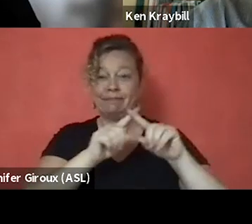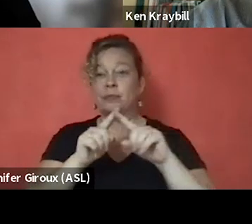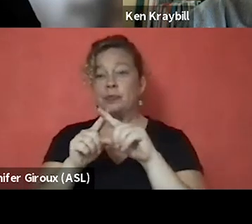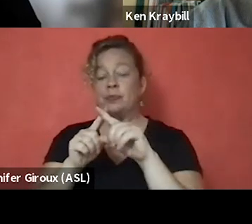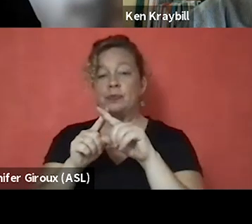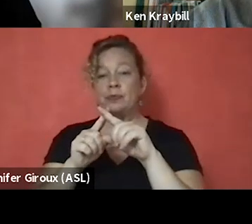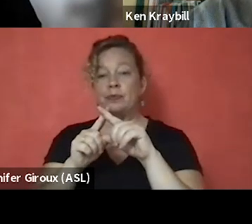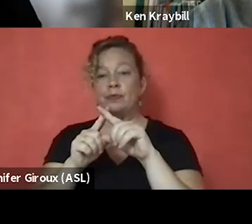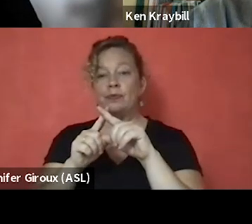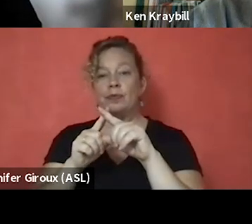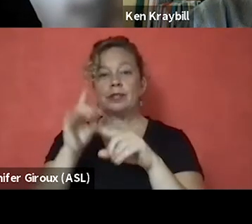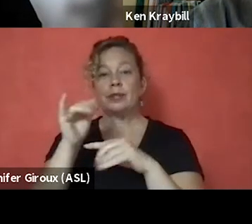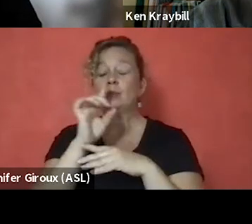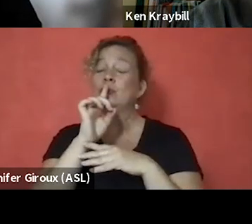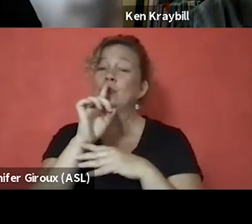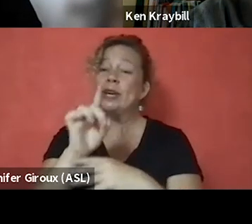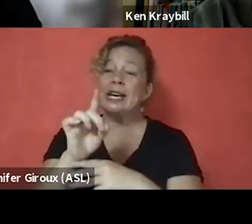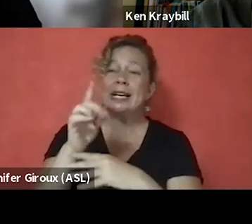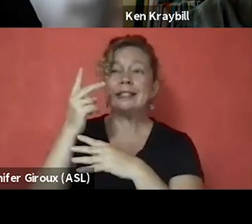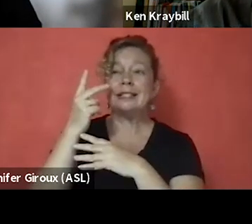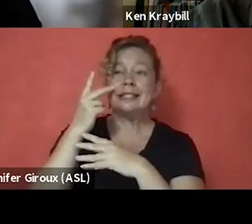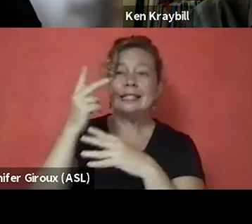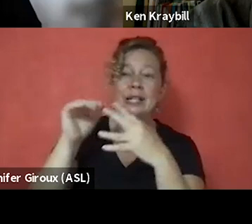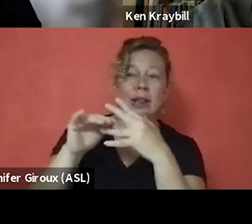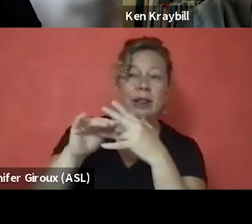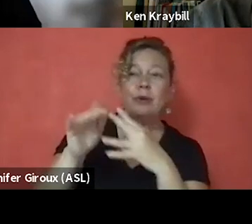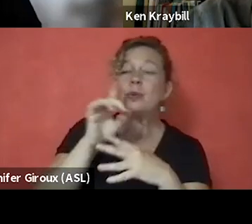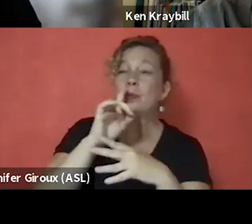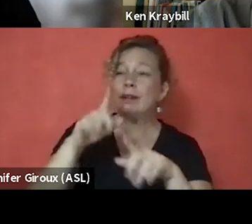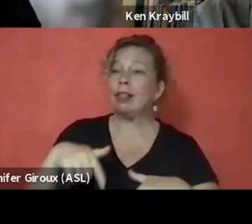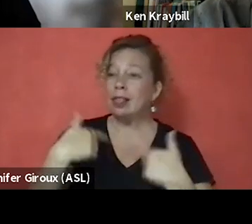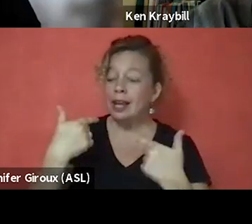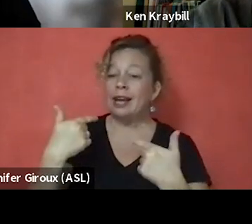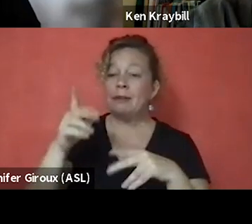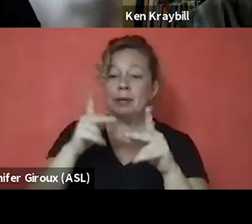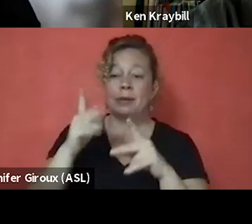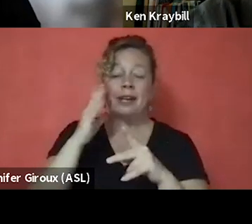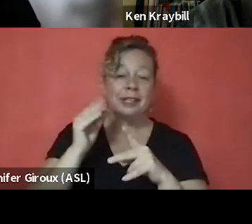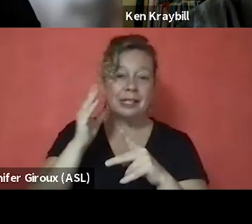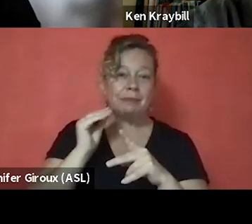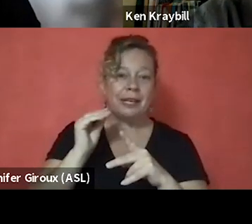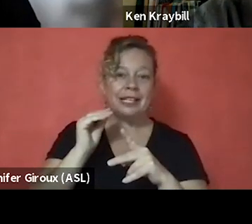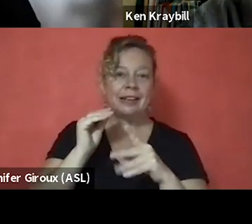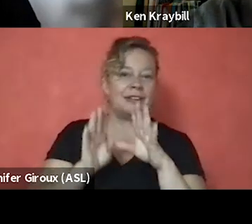And so, that being real, being that transparent because people who have experienced trauma actually have developed a sixth and seventh sense maybe